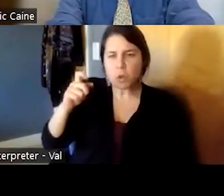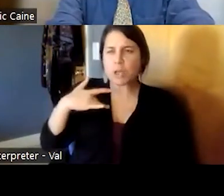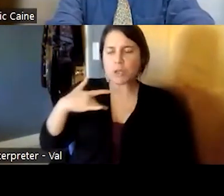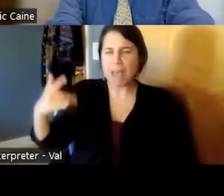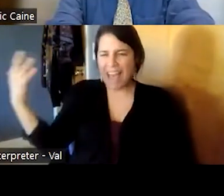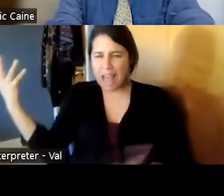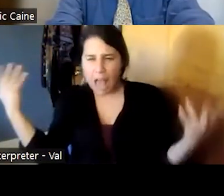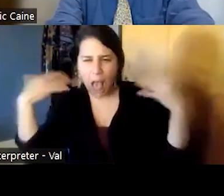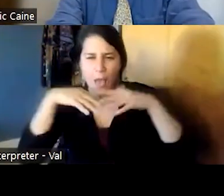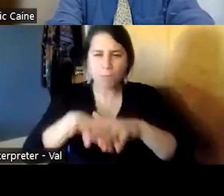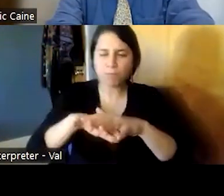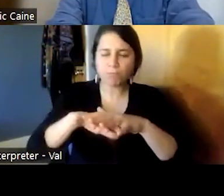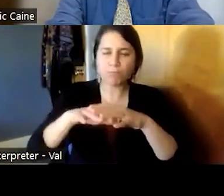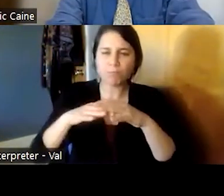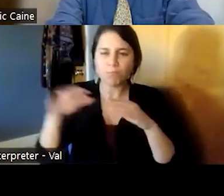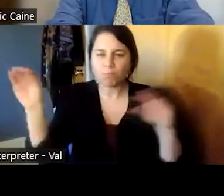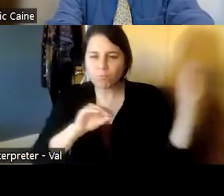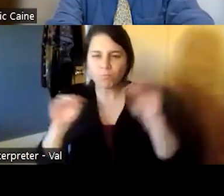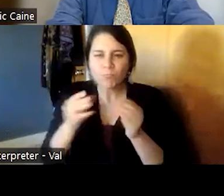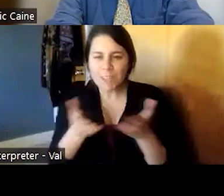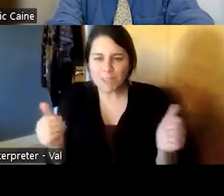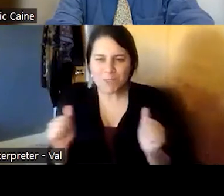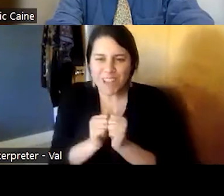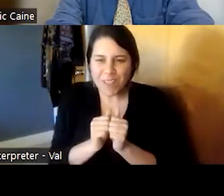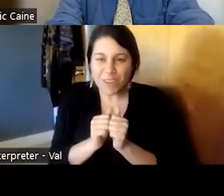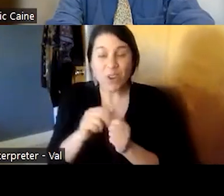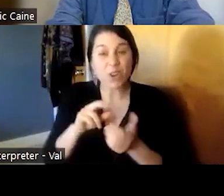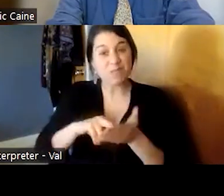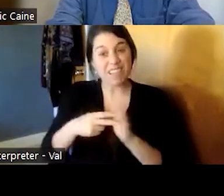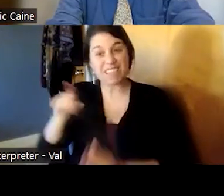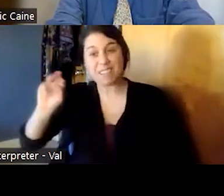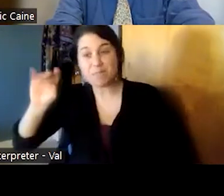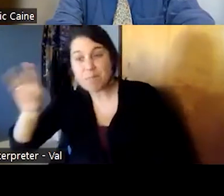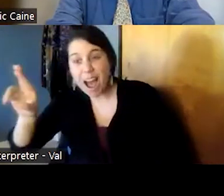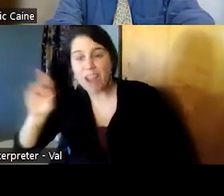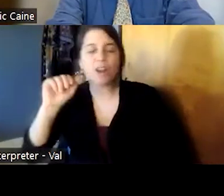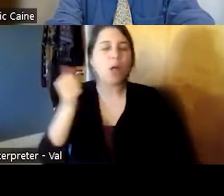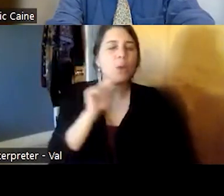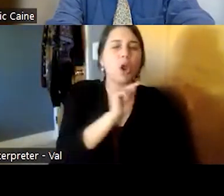the influence of people like meyer and others who i'll chat about um that really bring the special